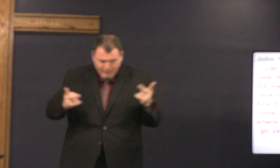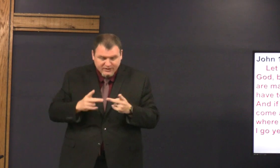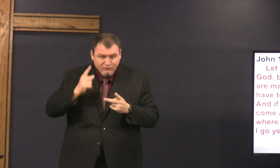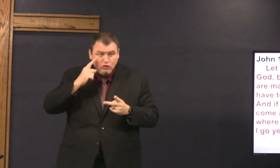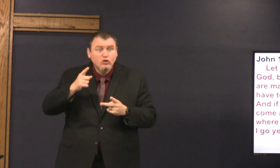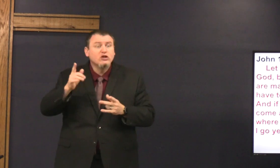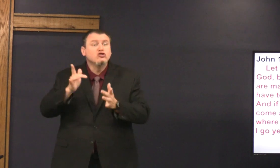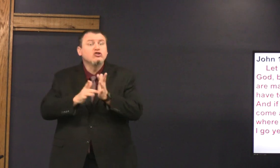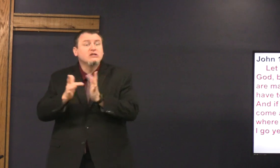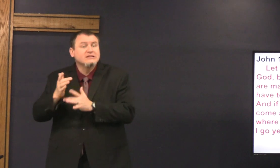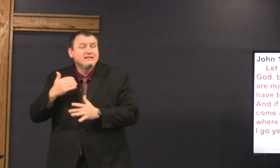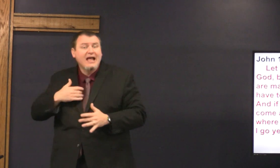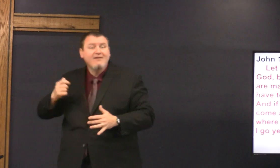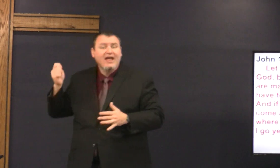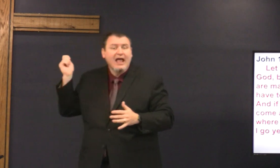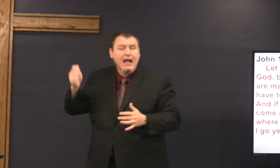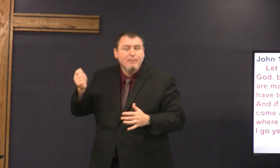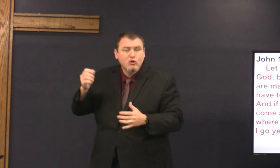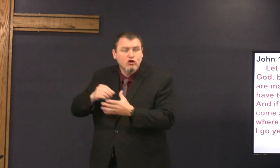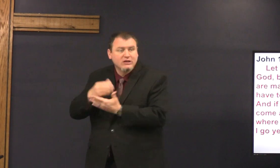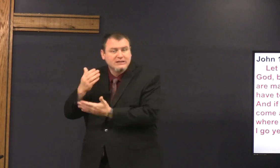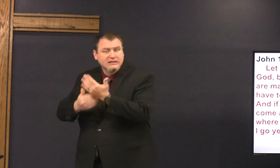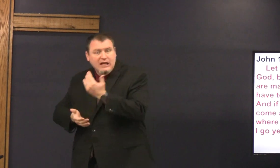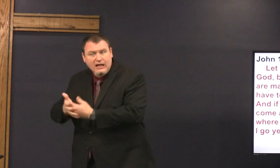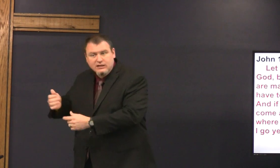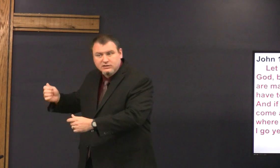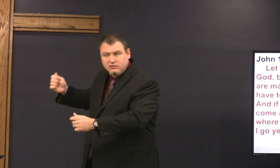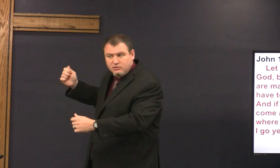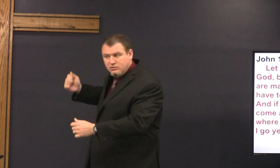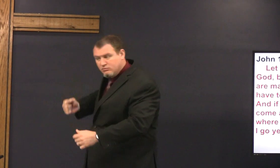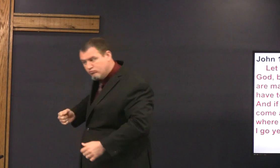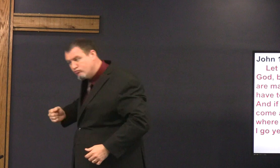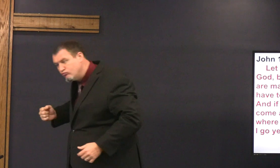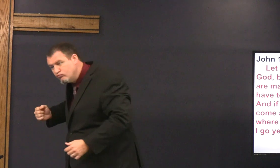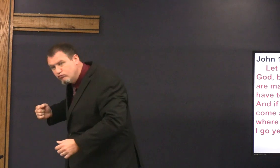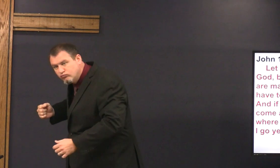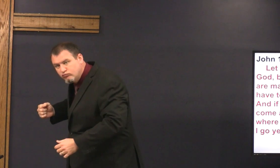and this verse is quoted I go to prepare a place for you and they show Jesus with